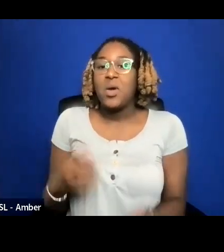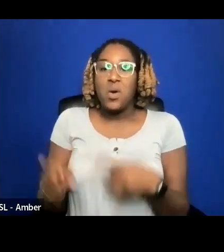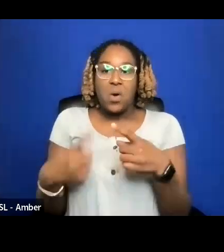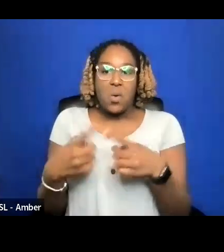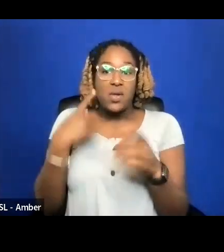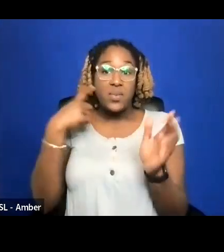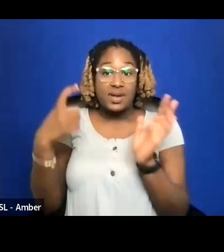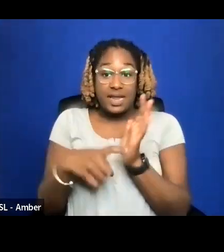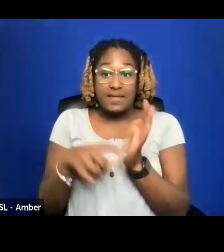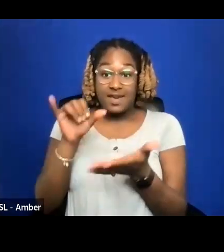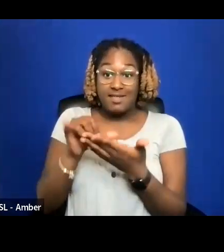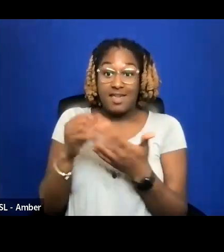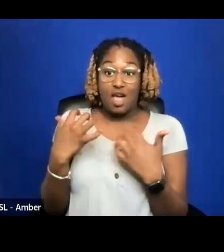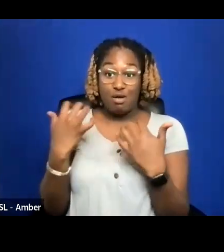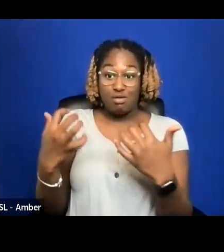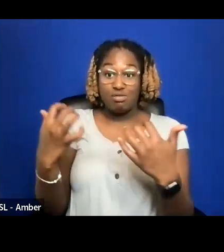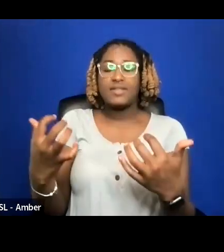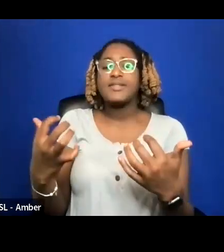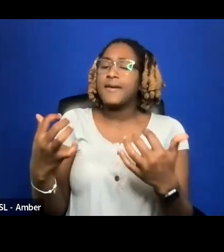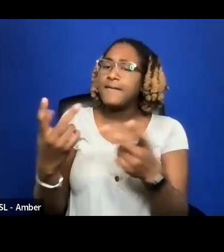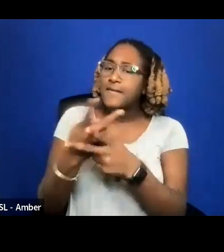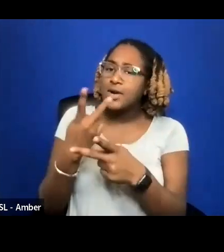AUDIENCE, FIND OUT HOW THEY CONSUME CONTENT.